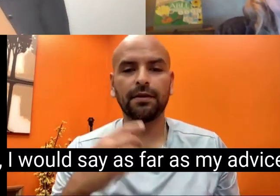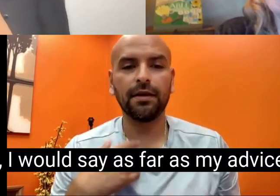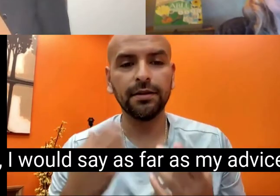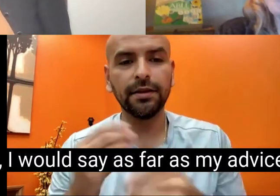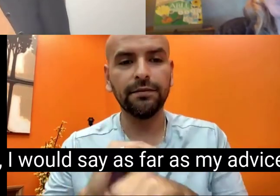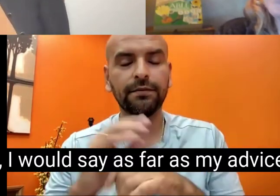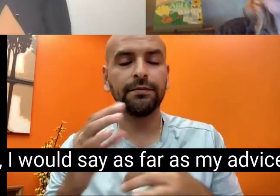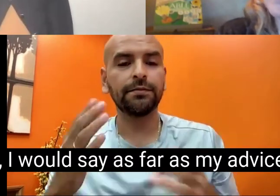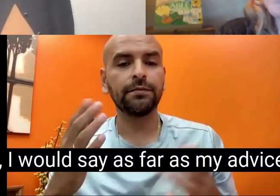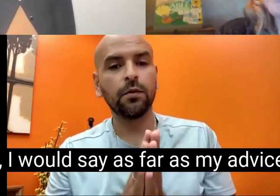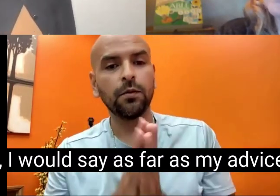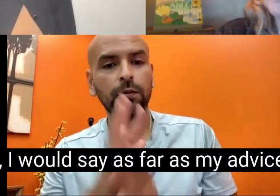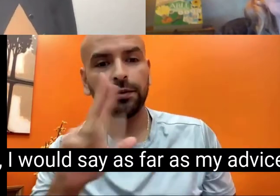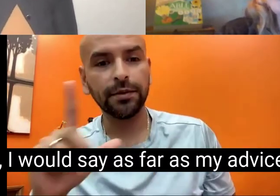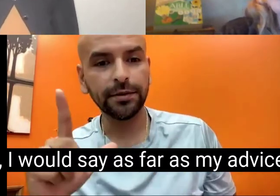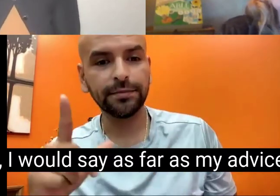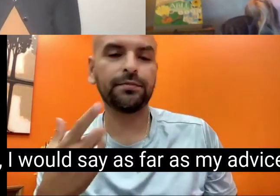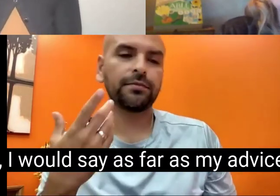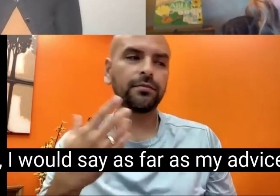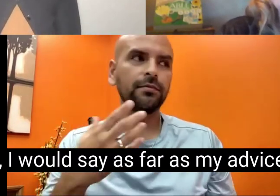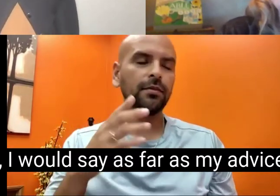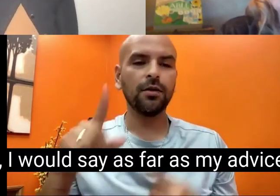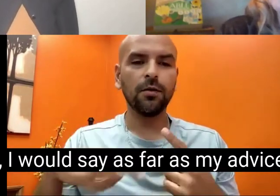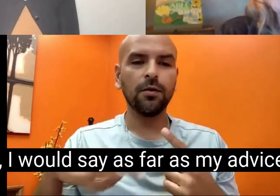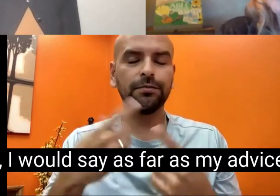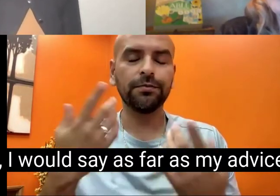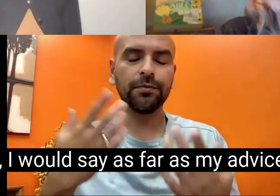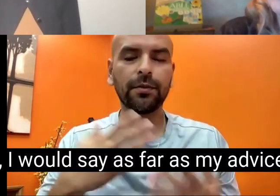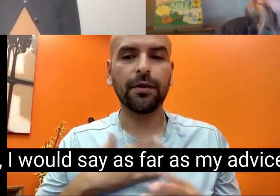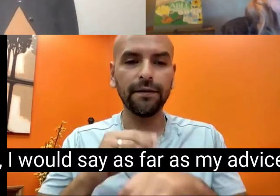yeah, I would say as far as my advice, well,